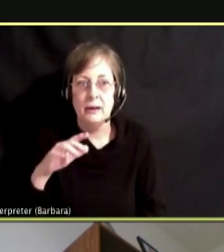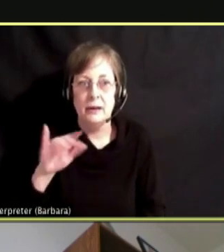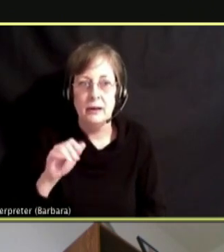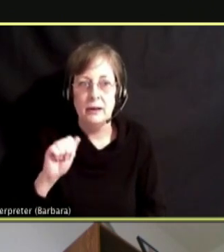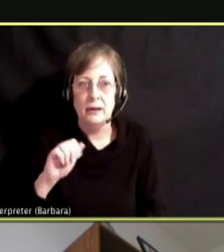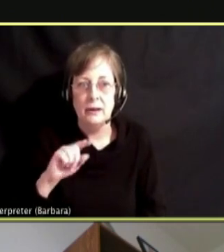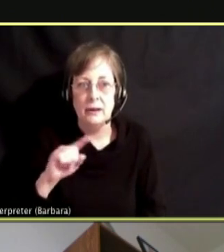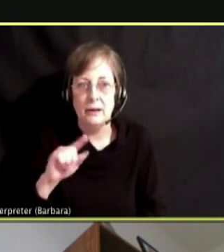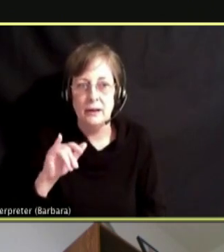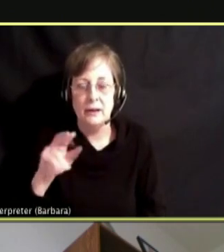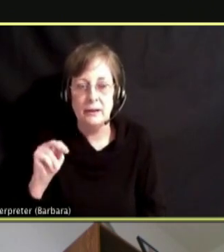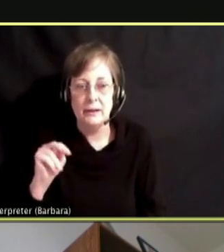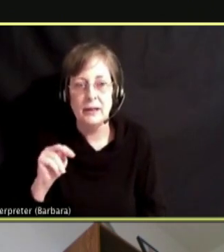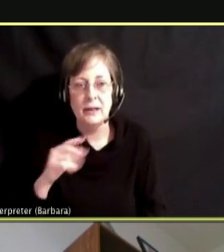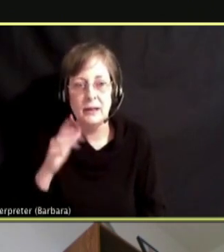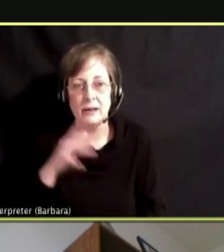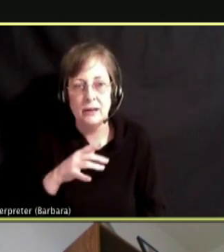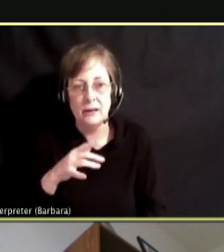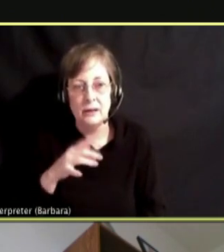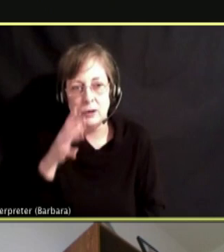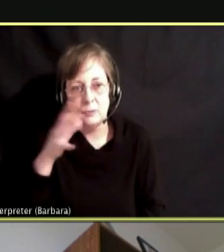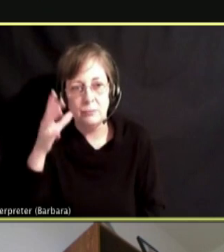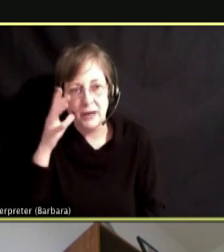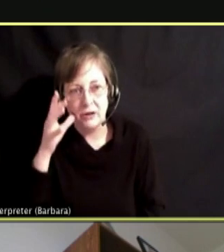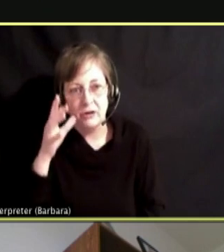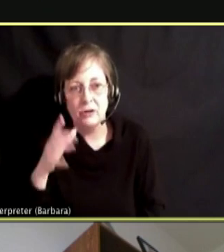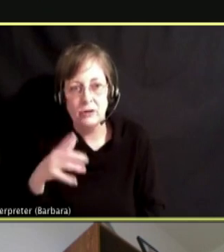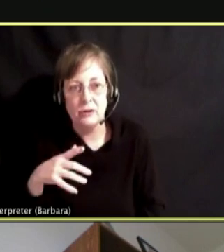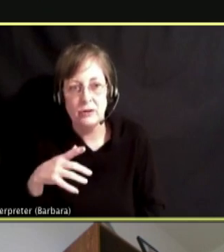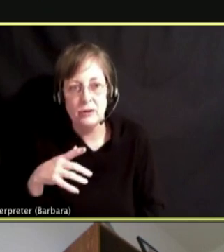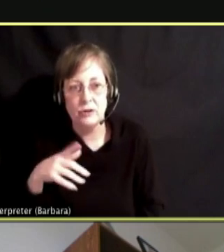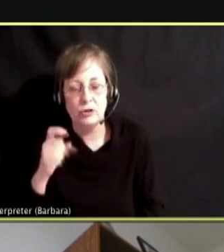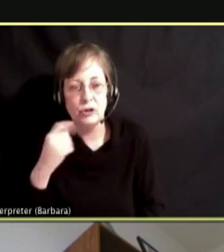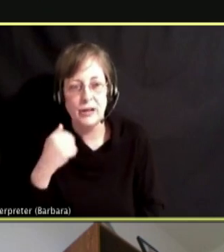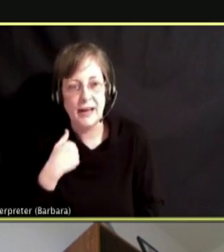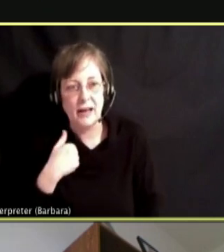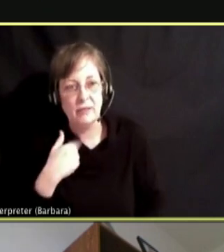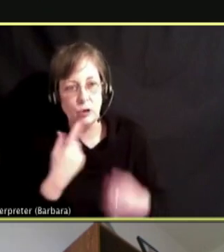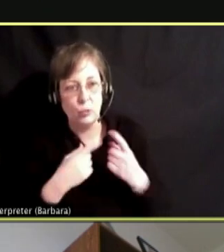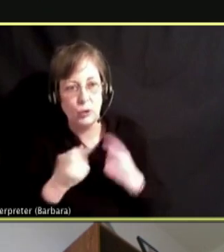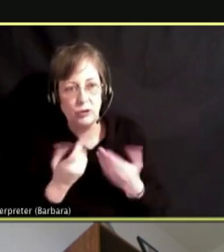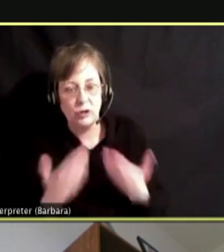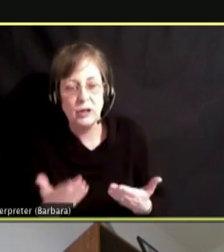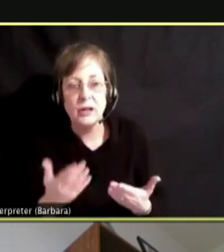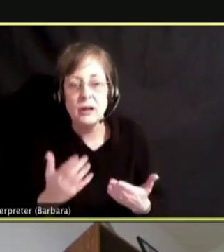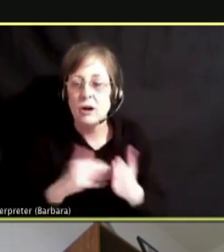BECAUSE SOMETIMES YOU KNOW YOU'RE DOING TO THE WRONG AND THE SHAME THAT COMES WITH TRYING TO FIX IT.